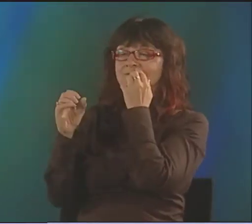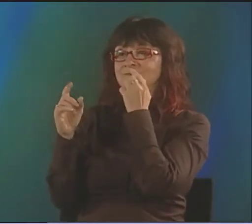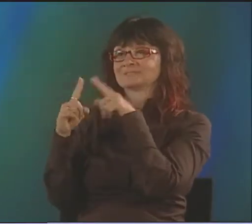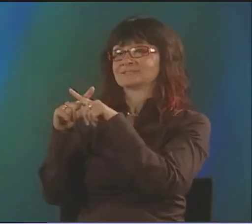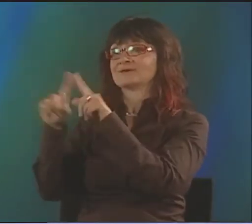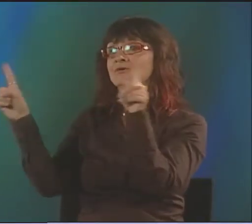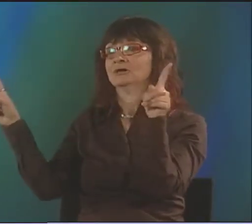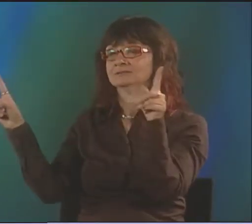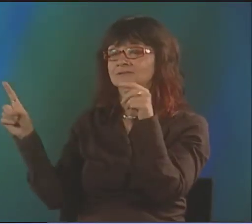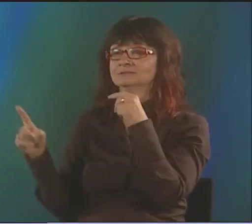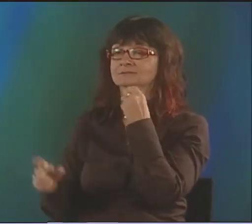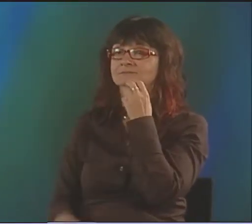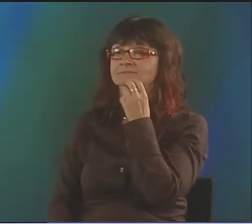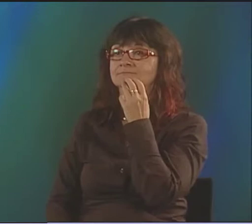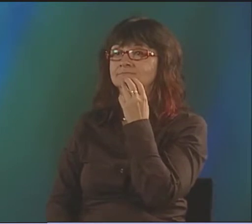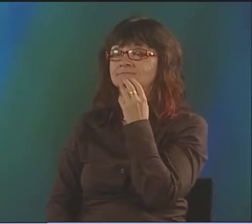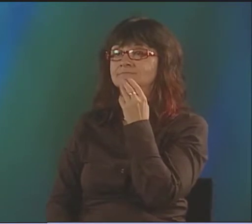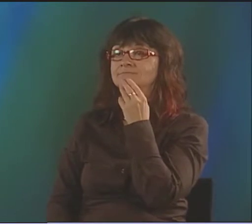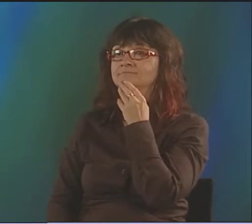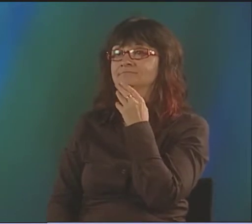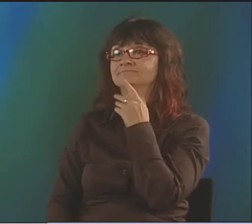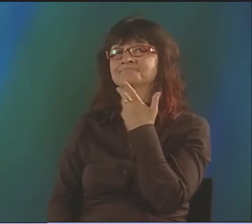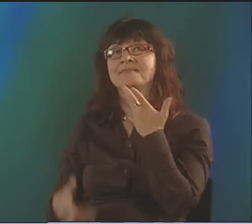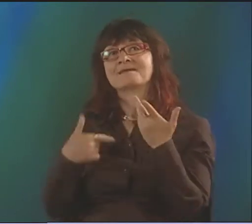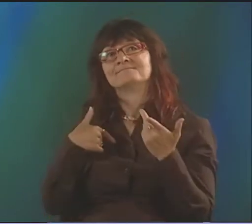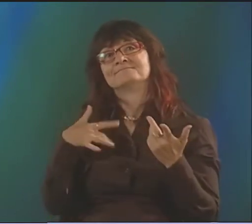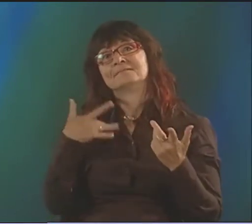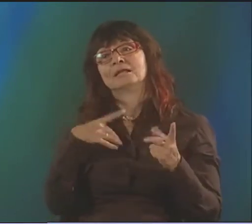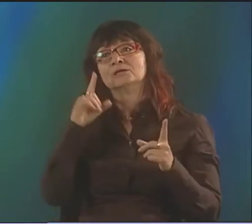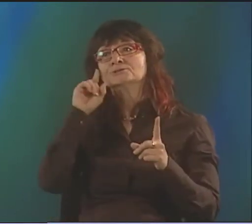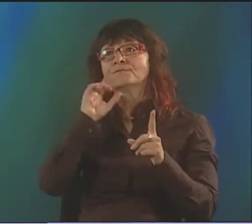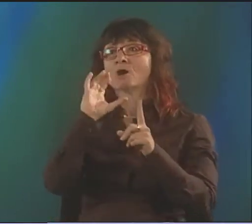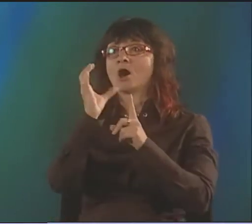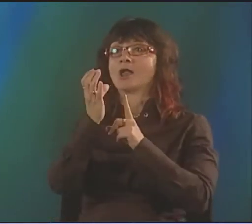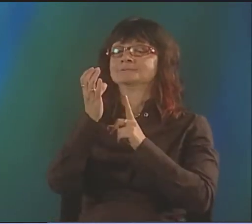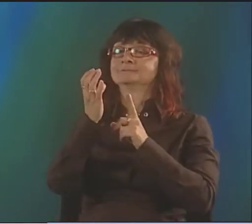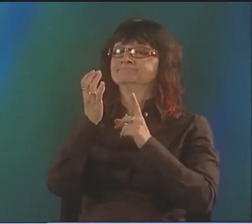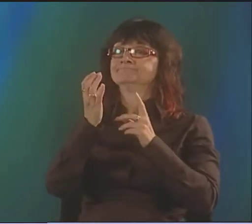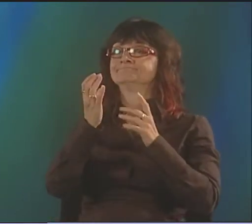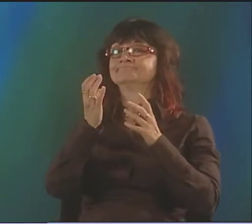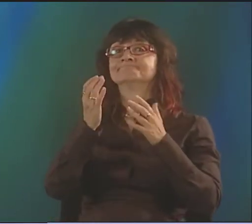WITH DEAF AUDIENCES, SO HE WAS MORE OF AN ARTIST BUT AN ARTIST OF A DIFFERENT SORT.